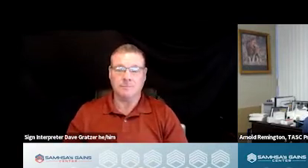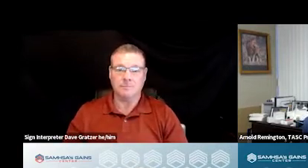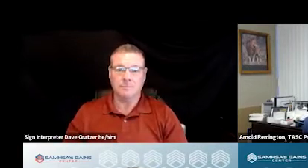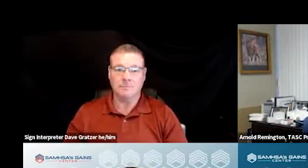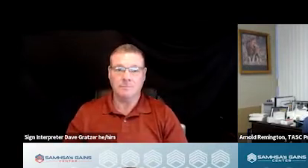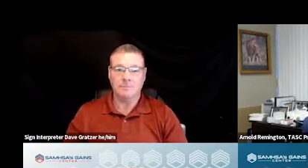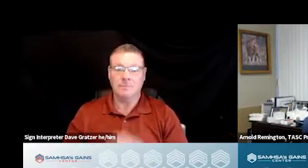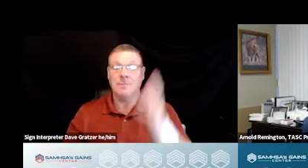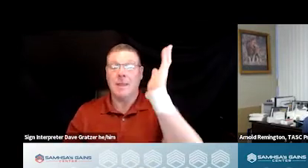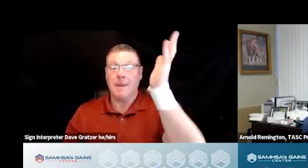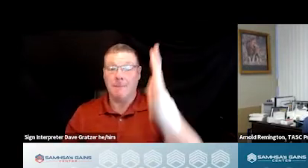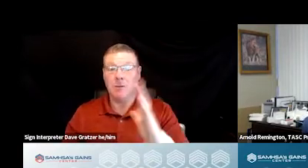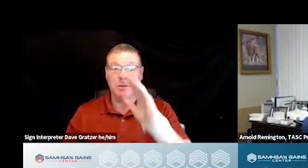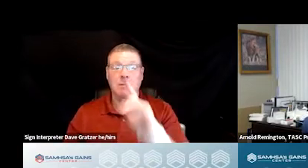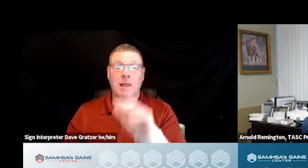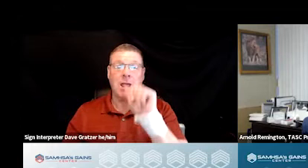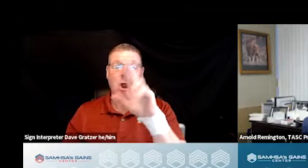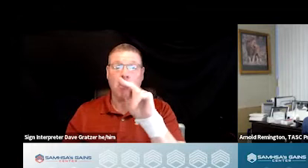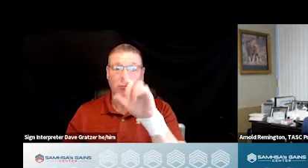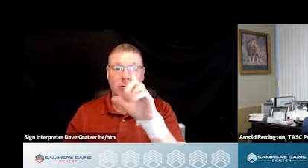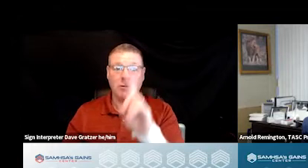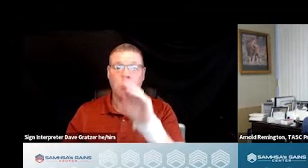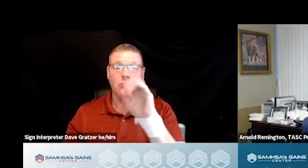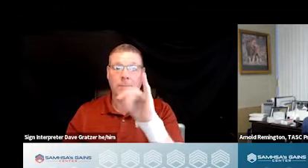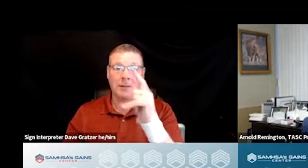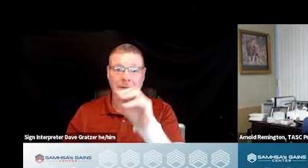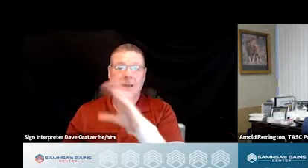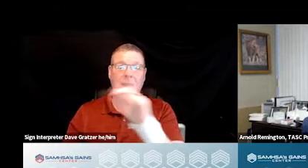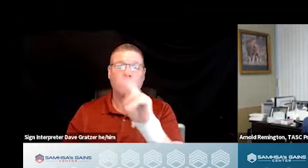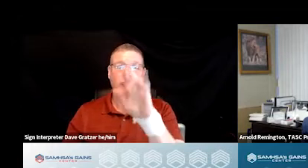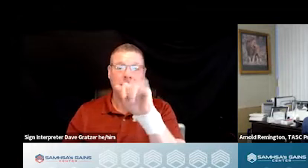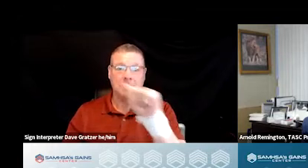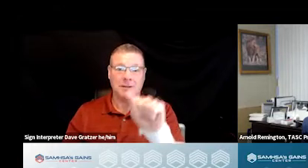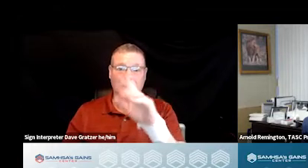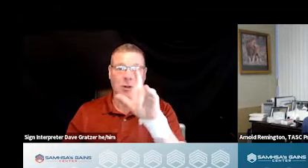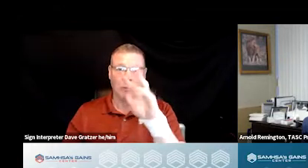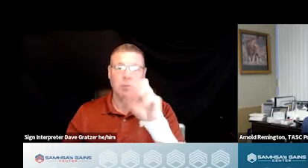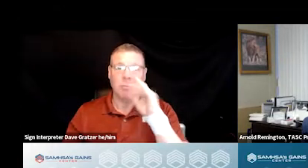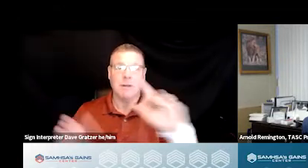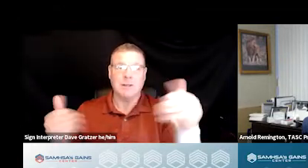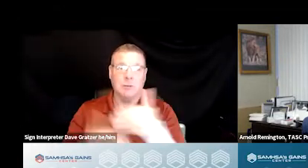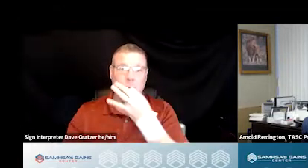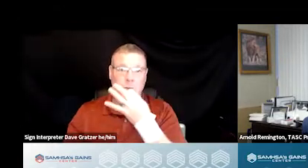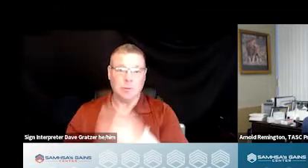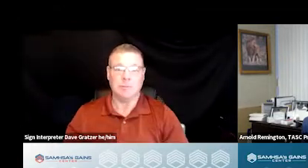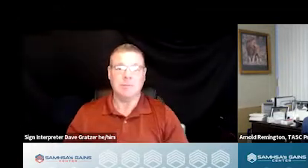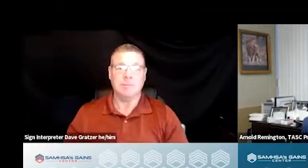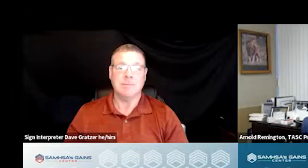with the presenters, Arnold Remington and Krista Lewis, who I will introduce shortly. I am Mike Hatch.